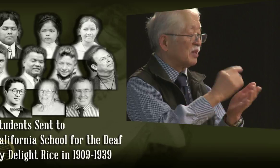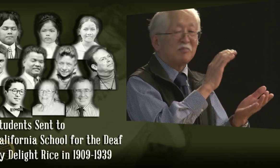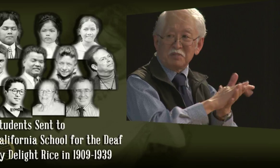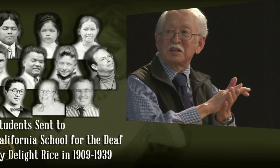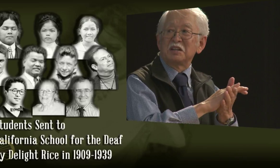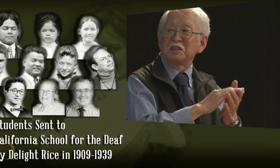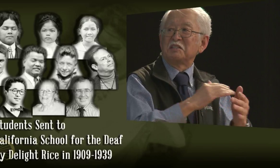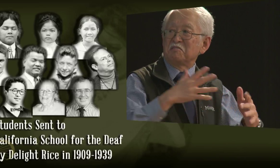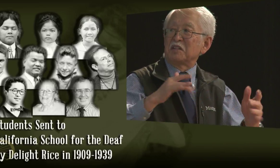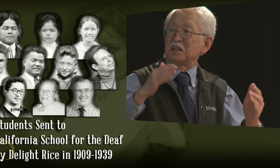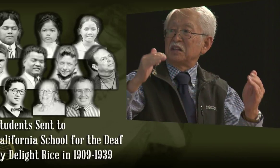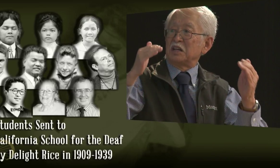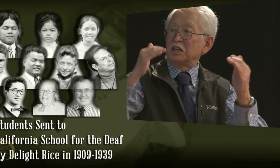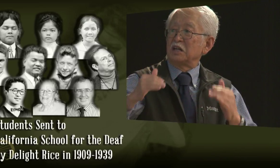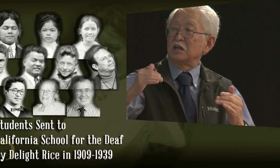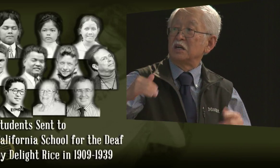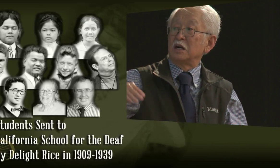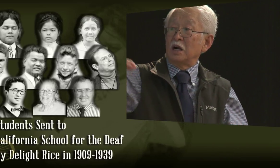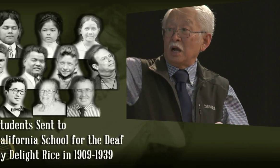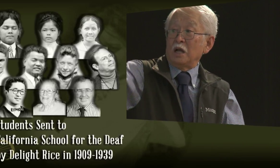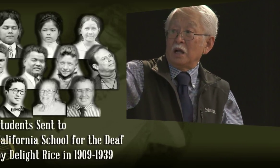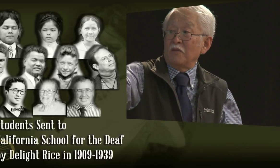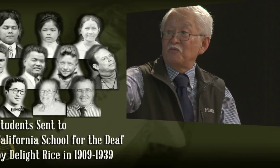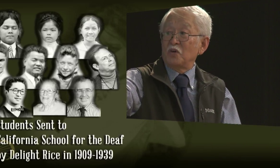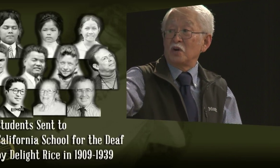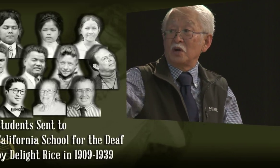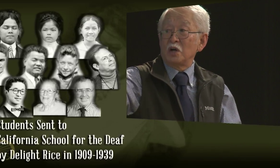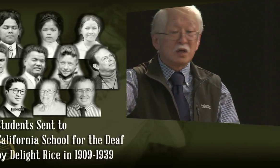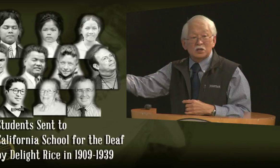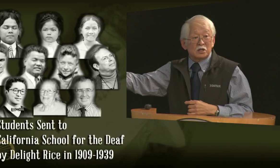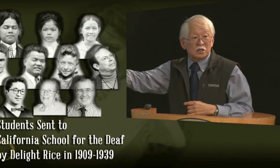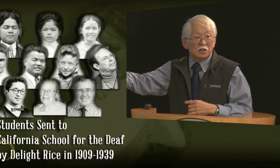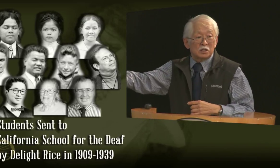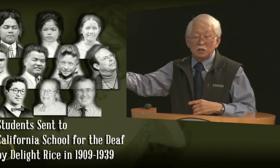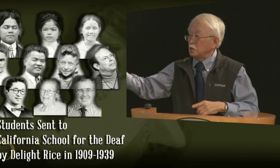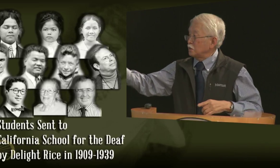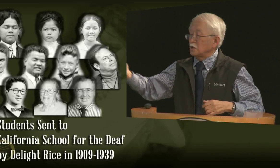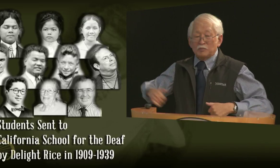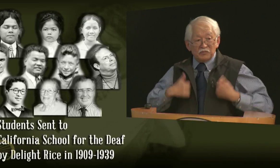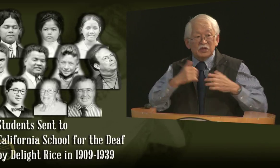to someone from Gallaudet. Then, moving to the bottom row, the four pictures at the bottom,